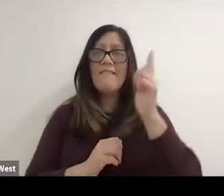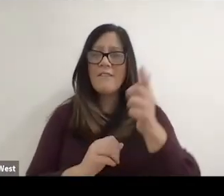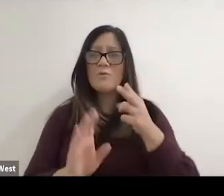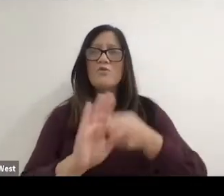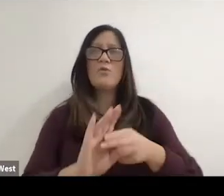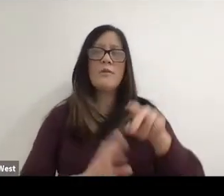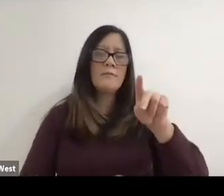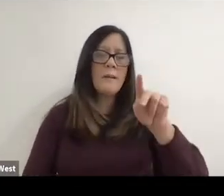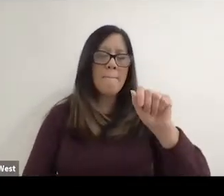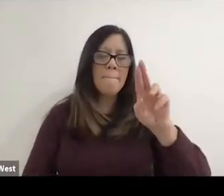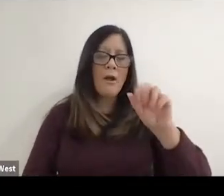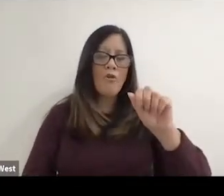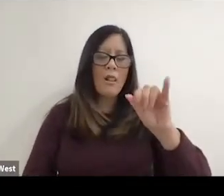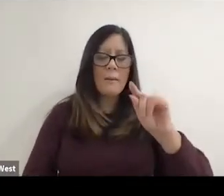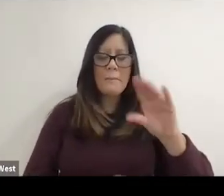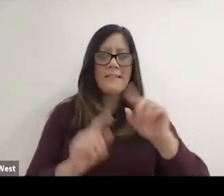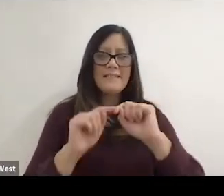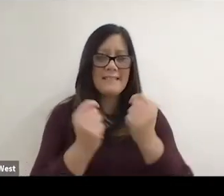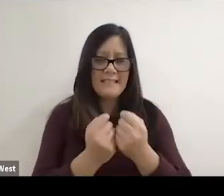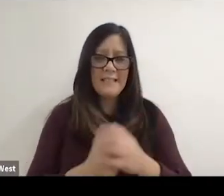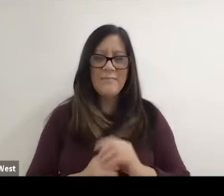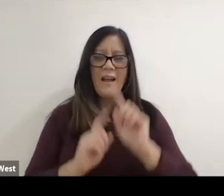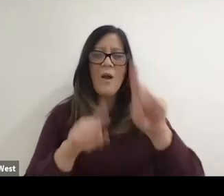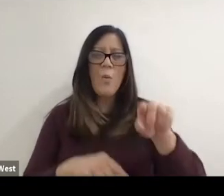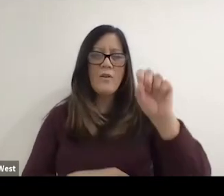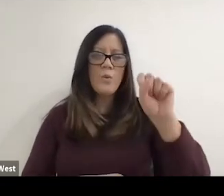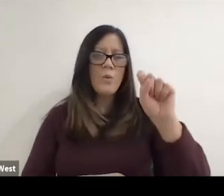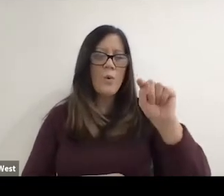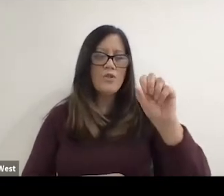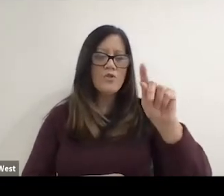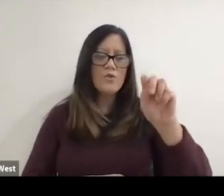eventually I made the team Paralympic team. I went to Stoke Mandeville in 79